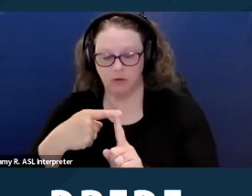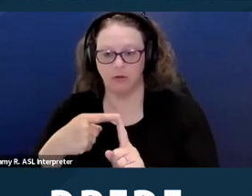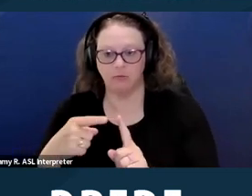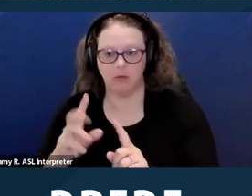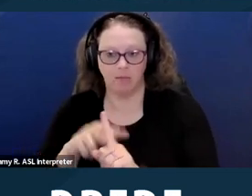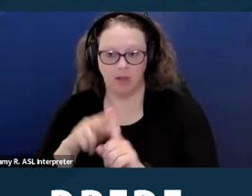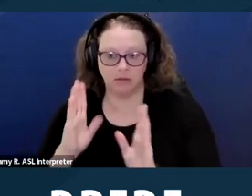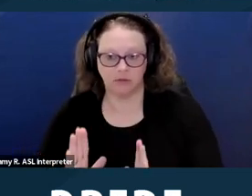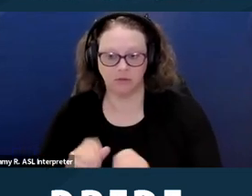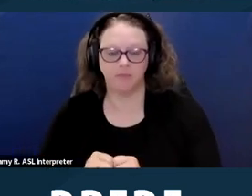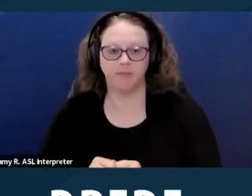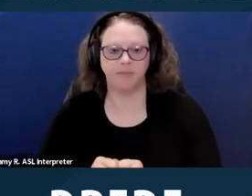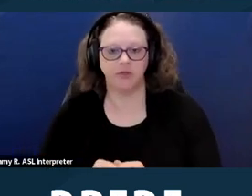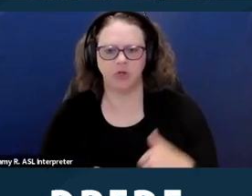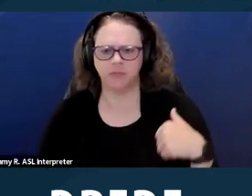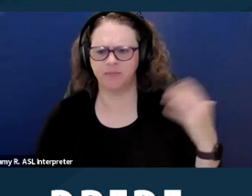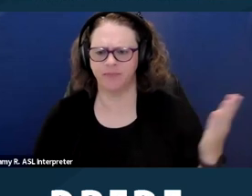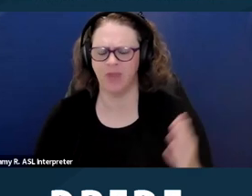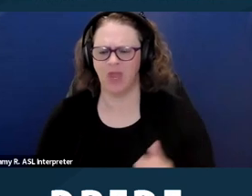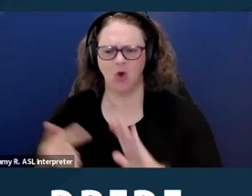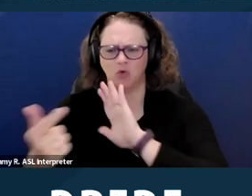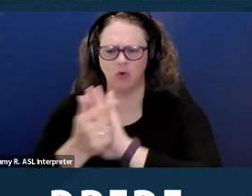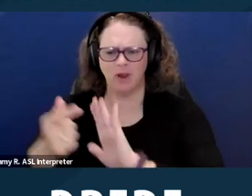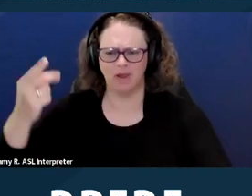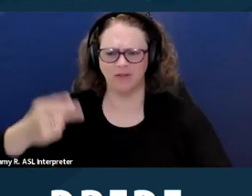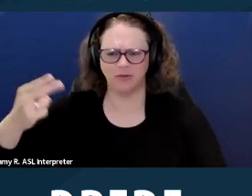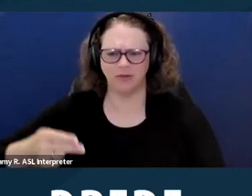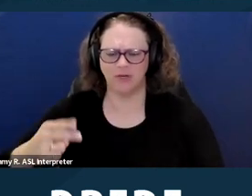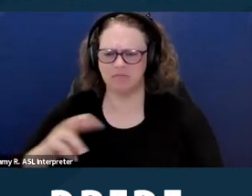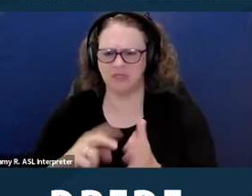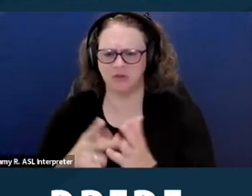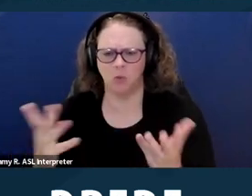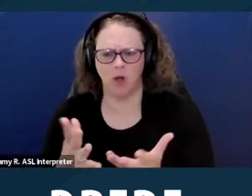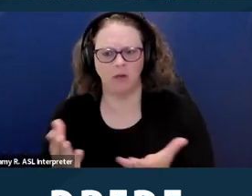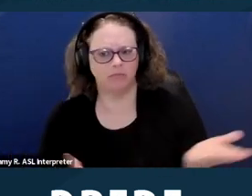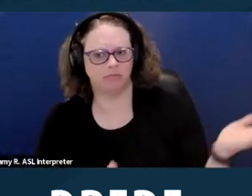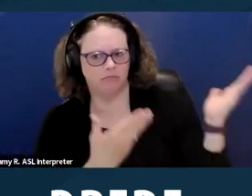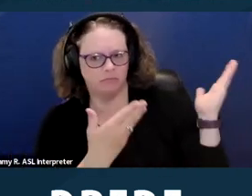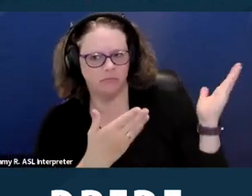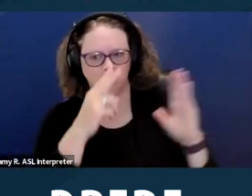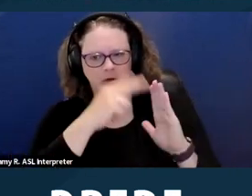And so what exactly is criminal history? I'm gonna give a second, a moment to pause to review this slide.